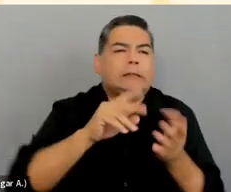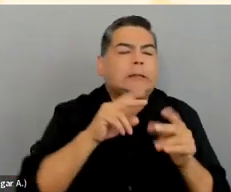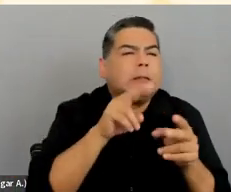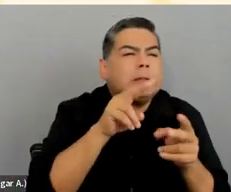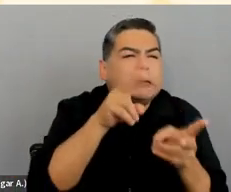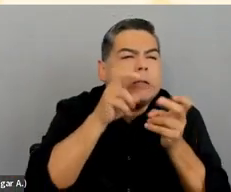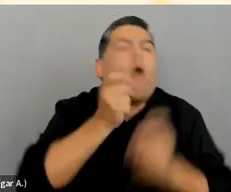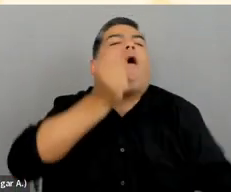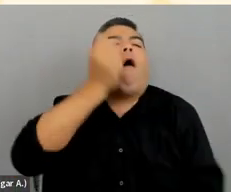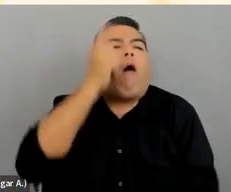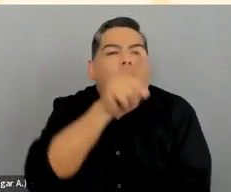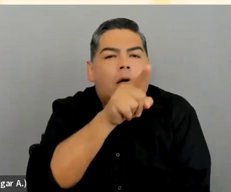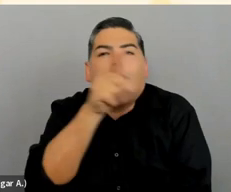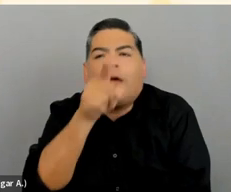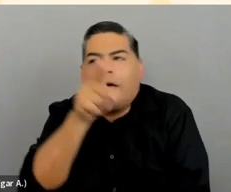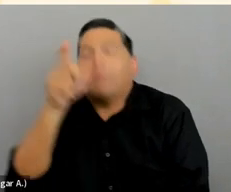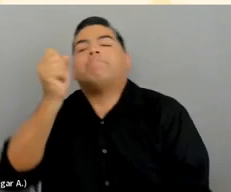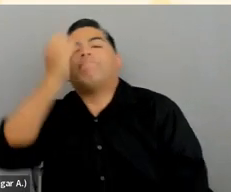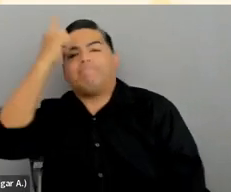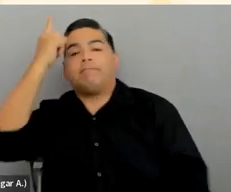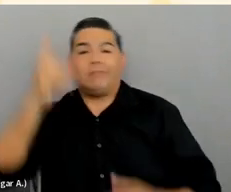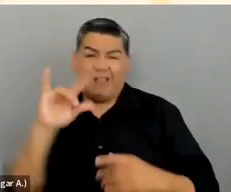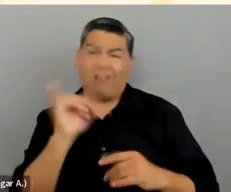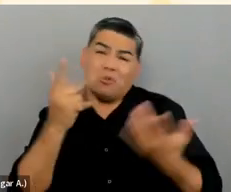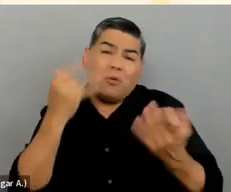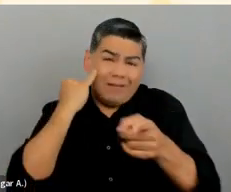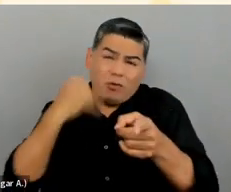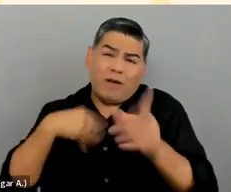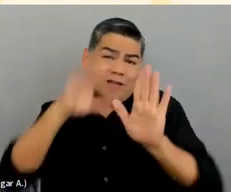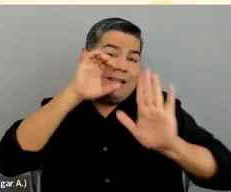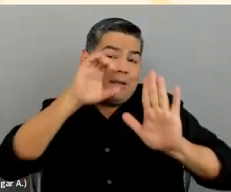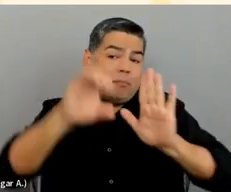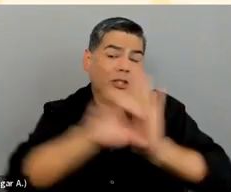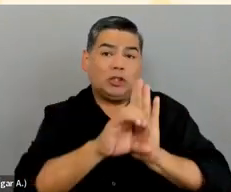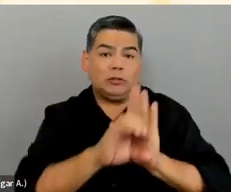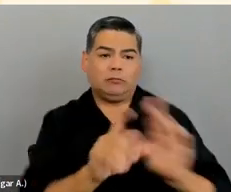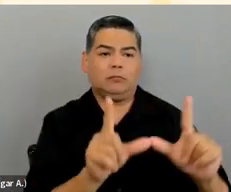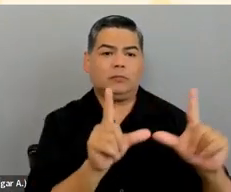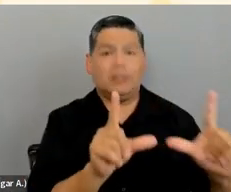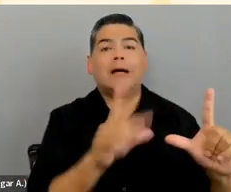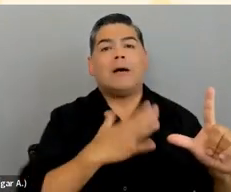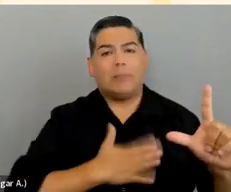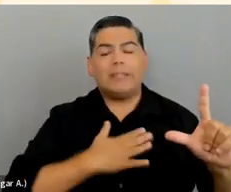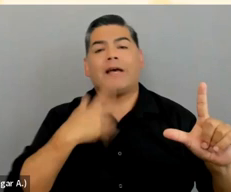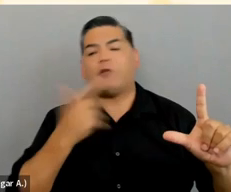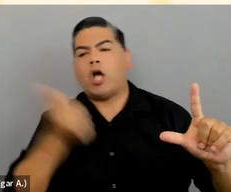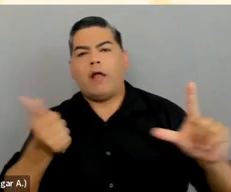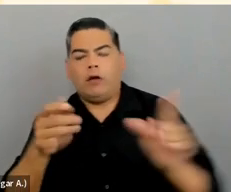and it is a given. If you've got images in your content, make sure that you include alternative text for those images.